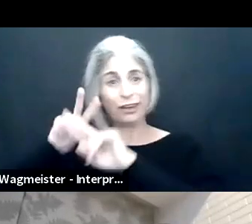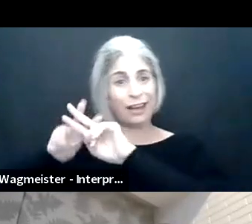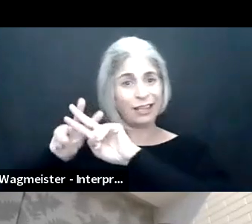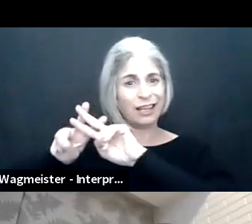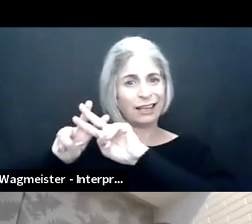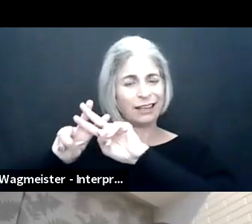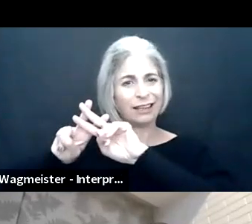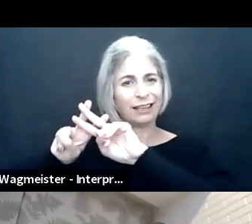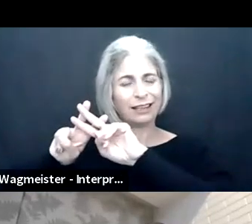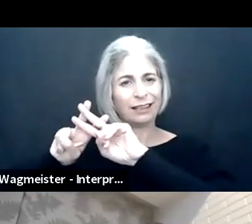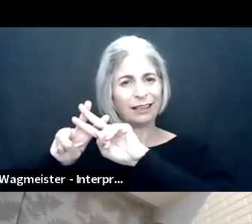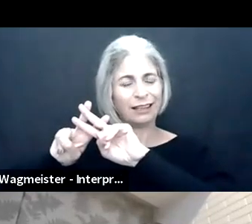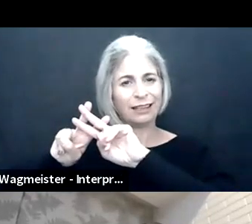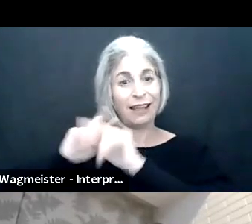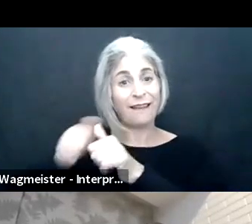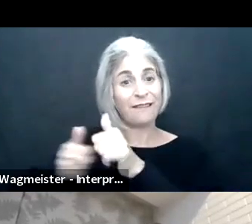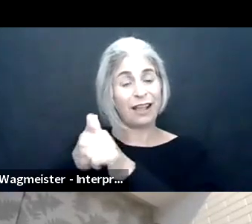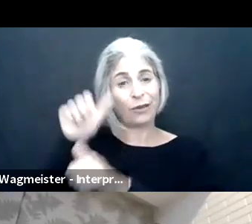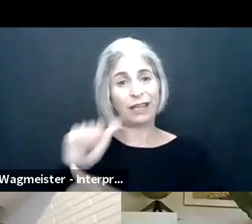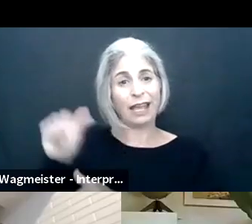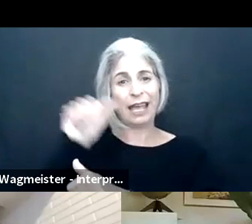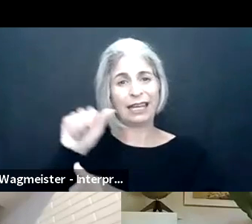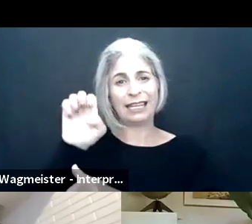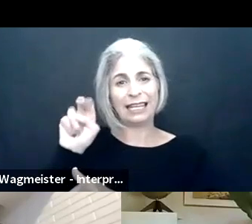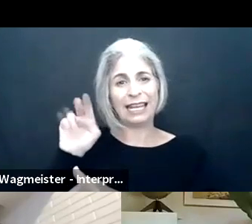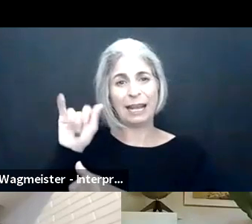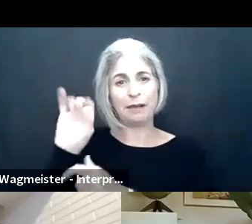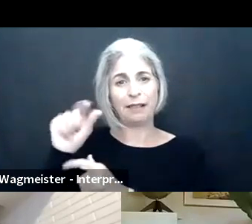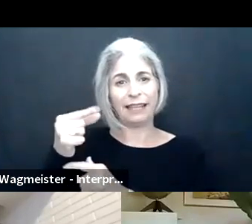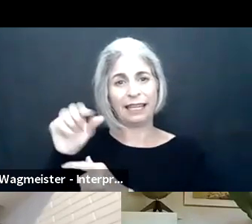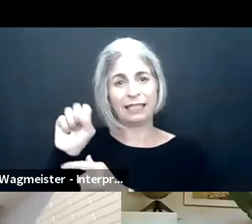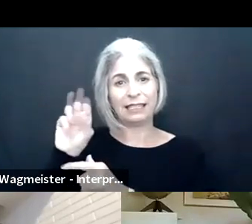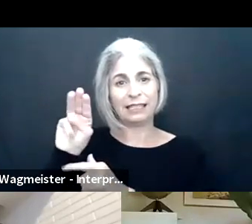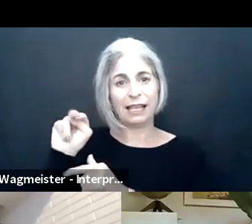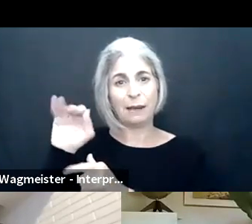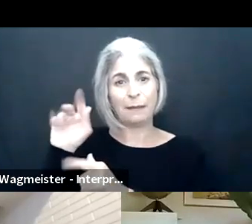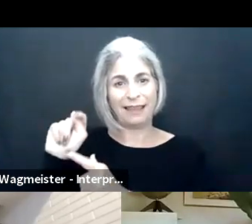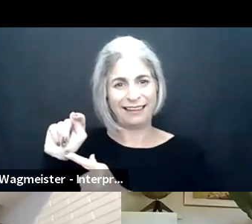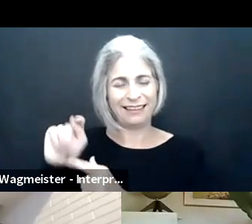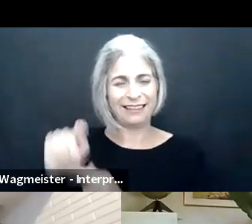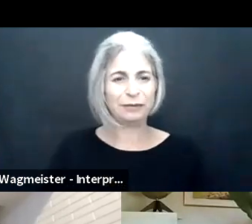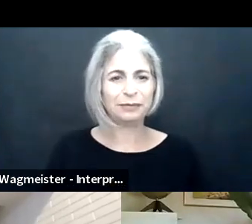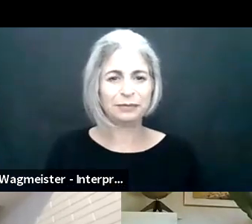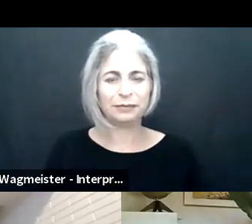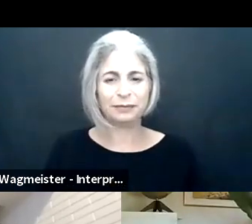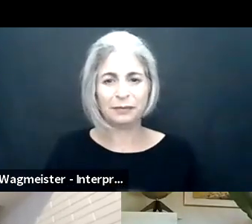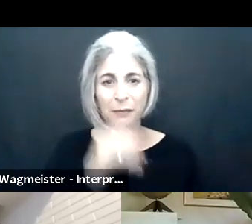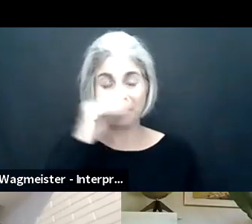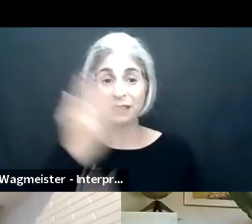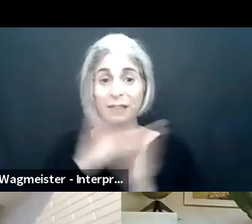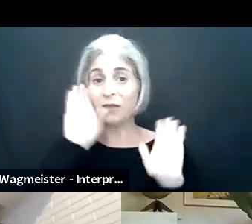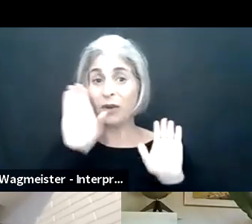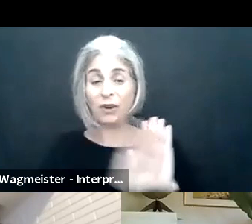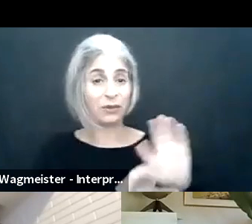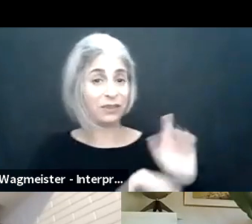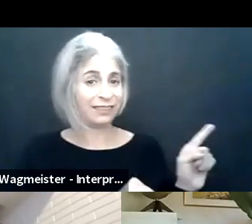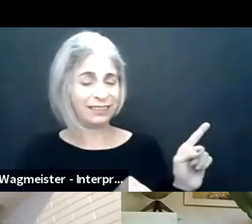been in person.